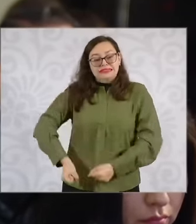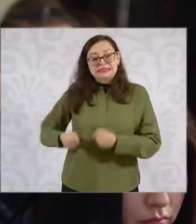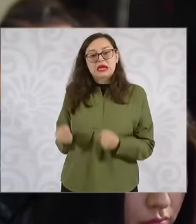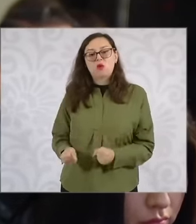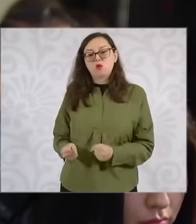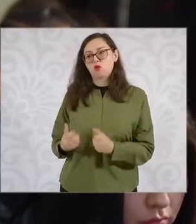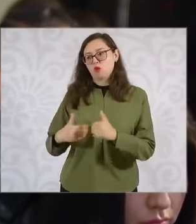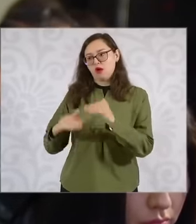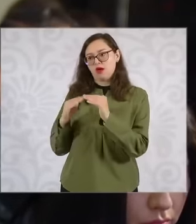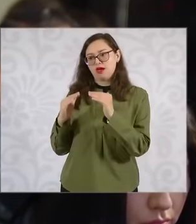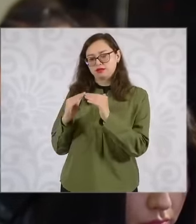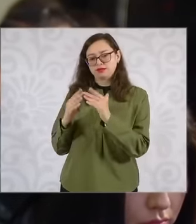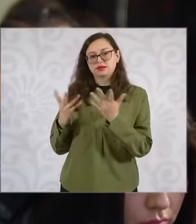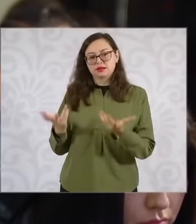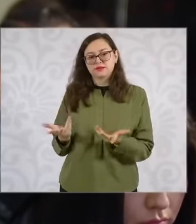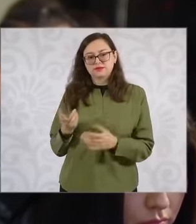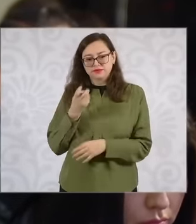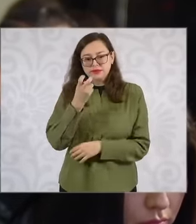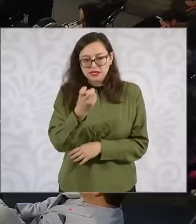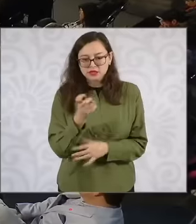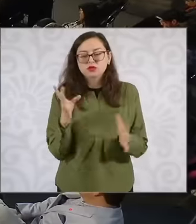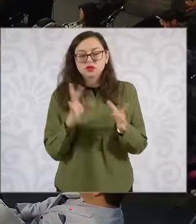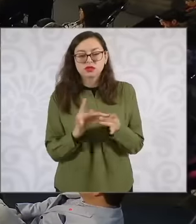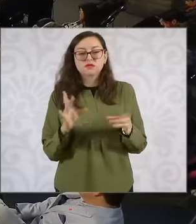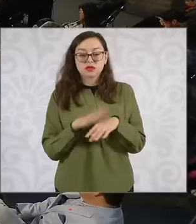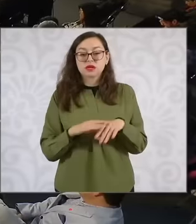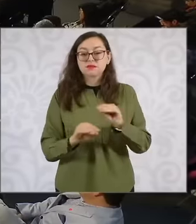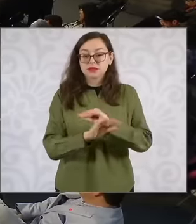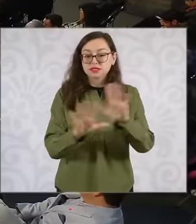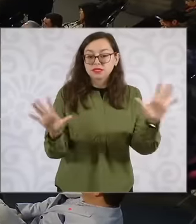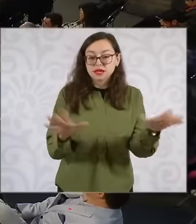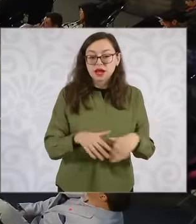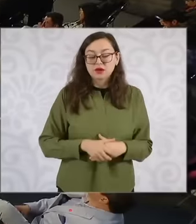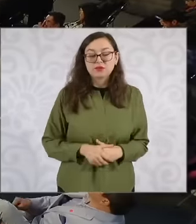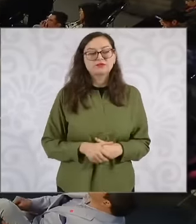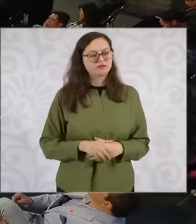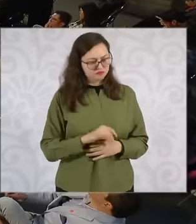institutions, it was nothing more than a precision yes agree Regarding the migrants Hey my